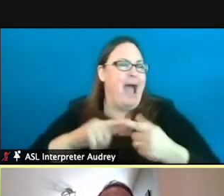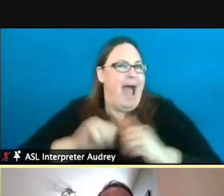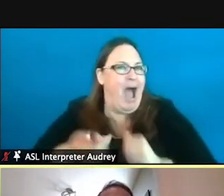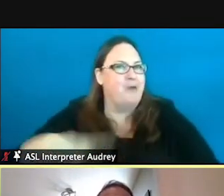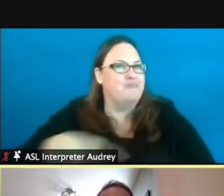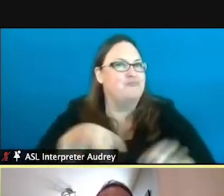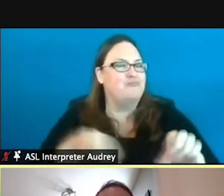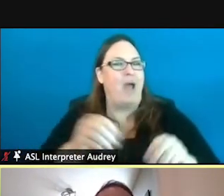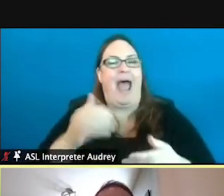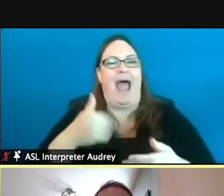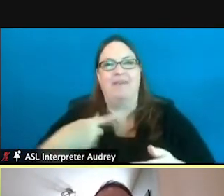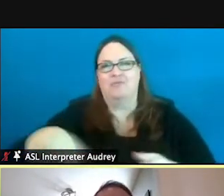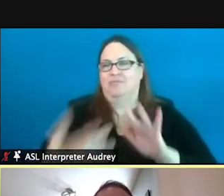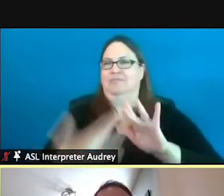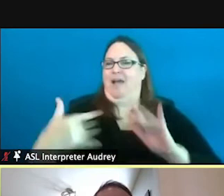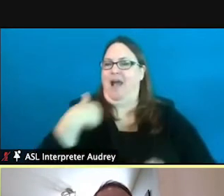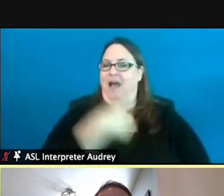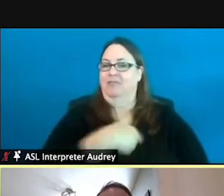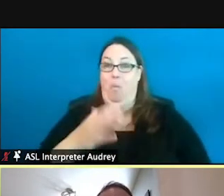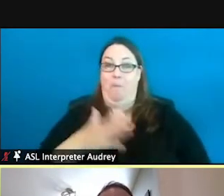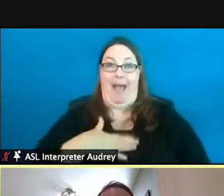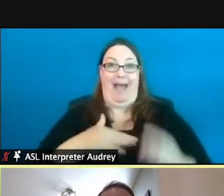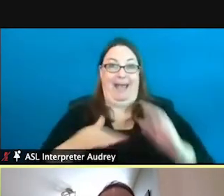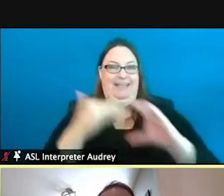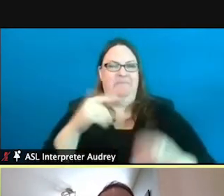So, I've included my email address at the bottom of this.